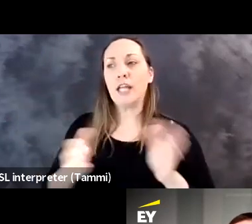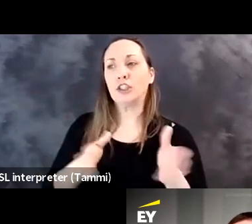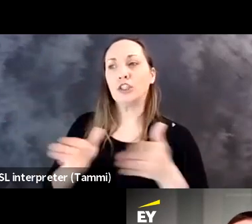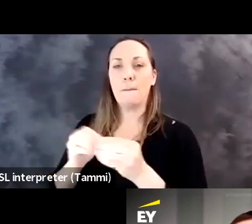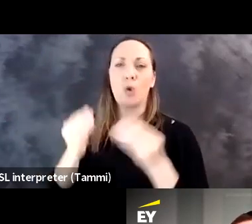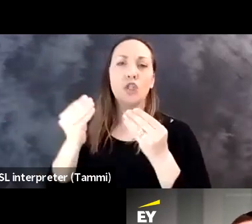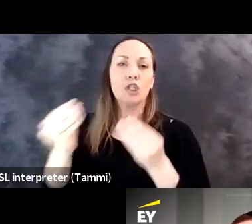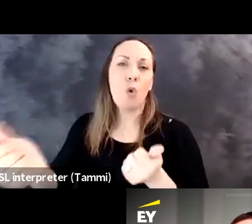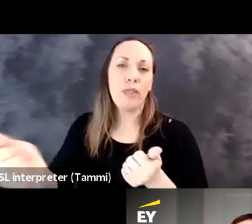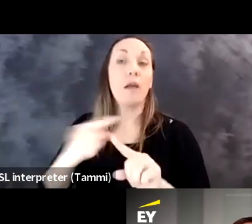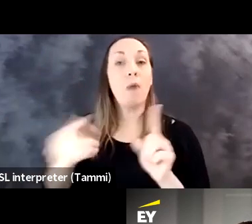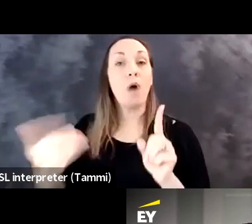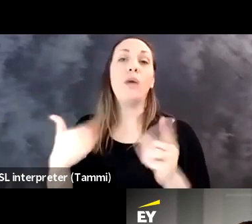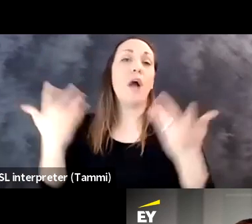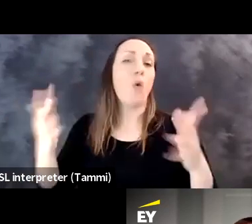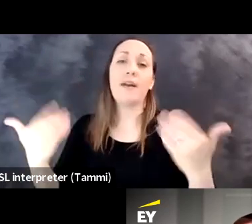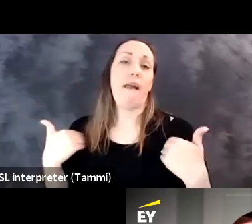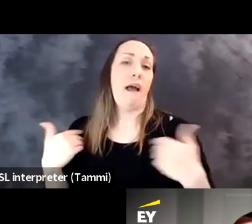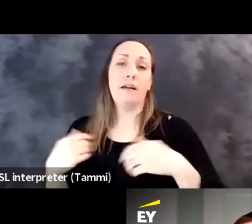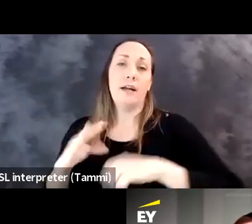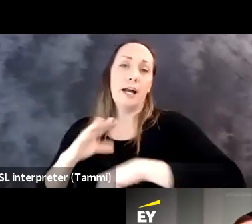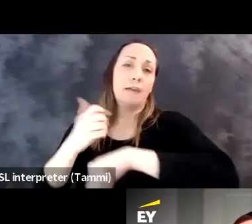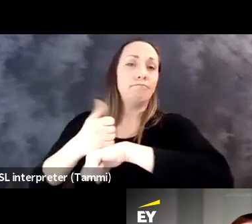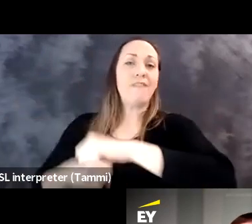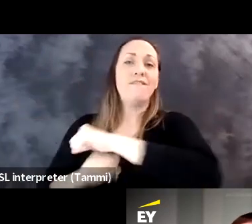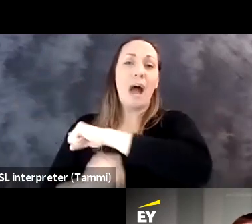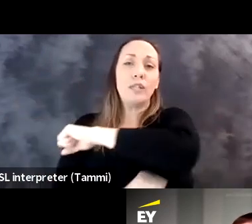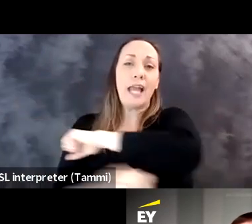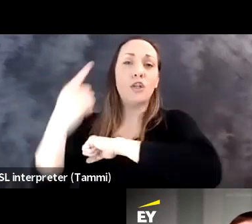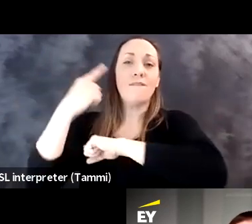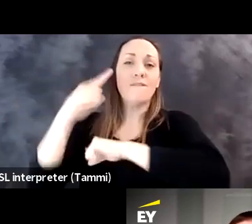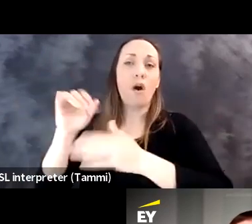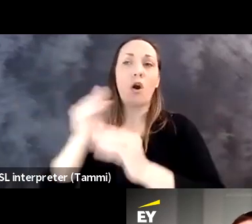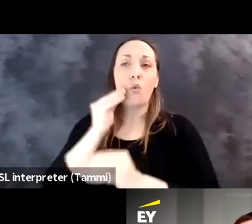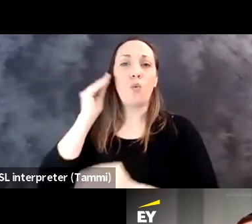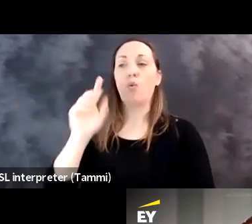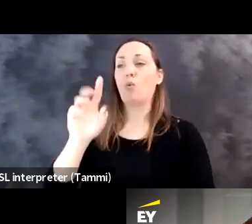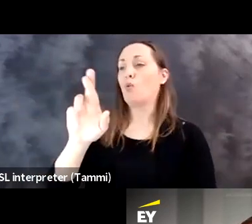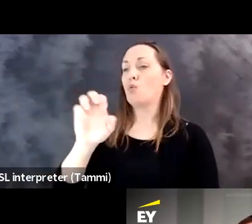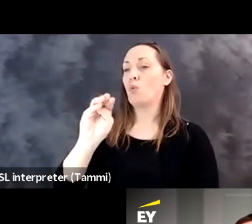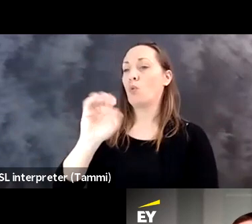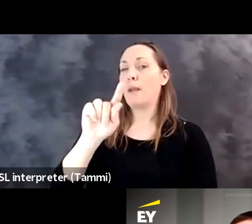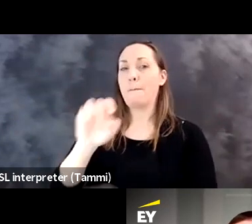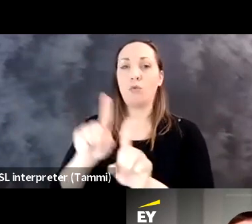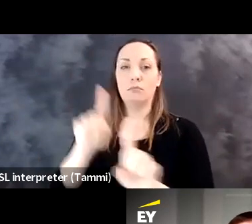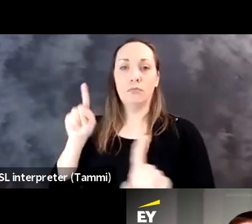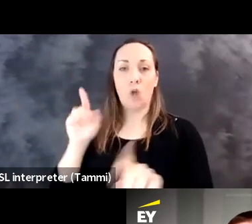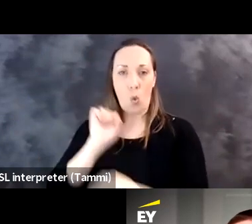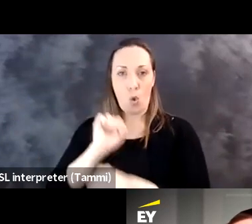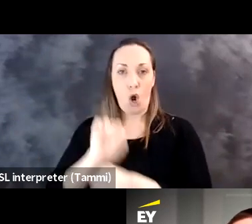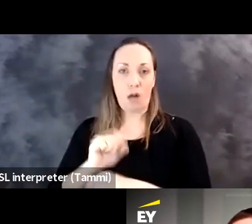It allowed us to transition I won't say smoothly by any stretch but it allowed we had a foundation for remote work